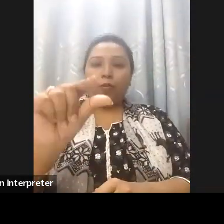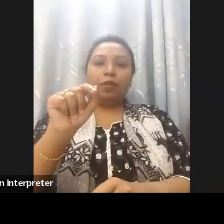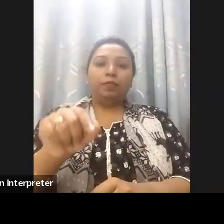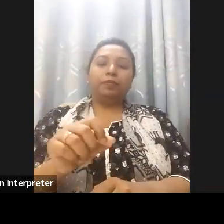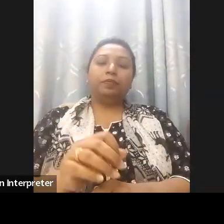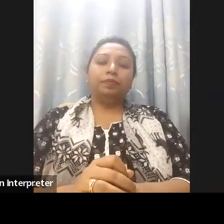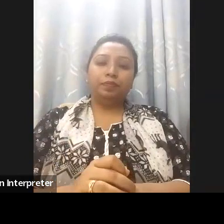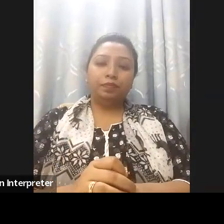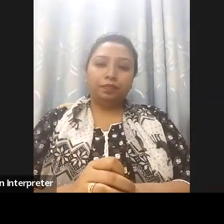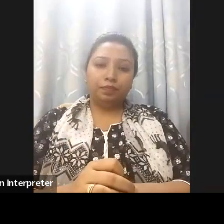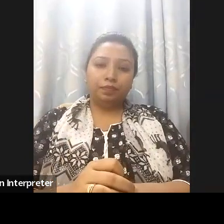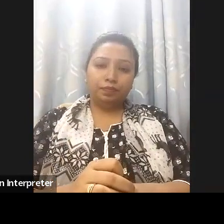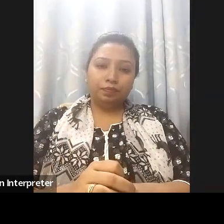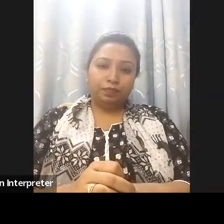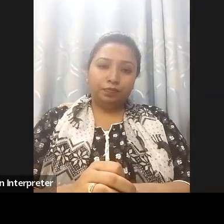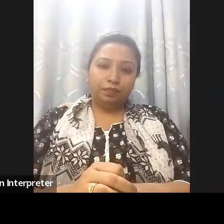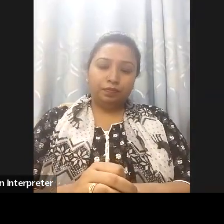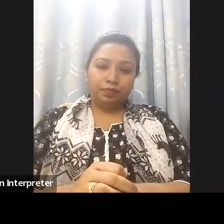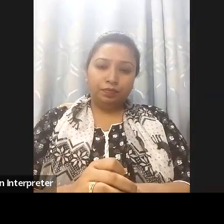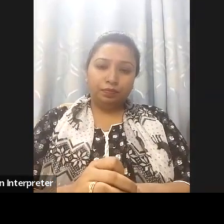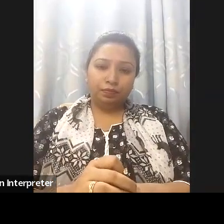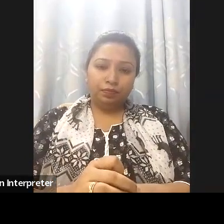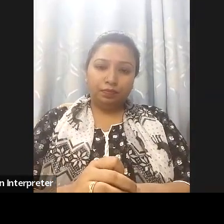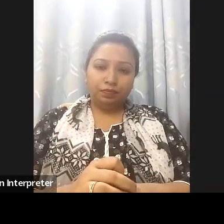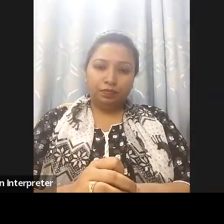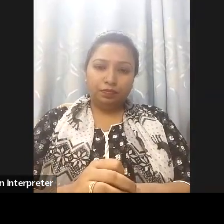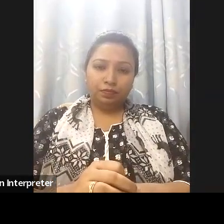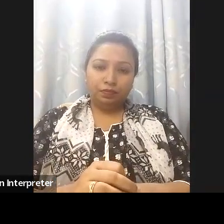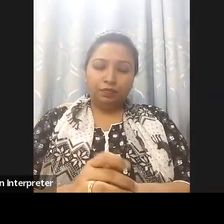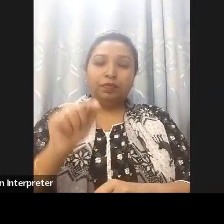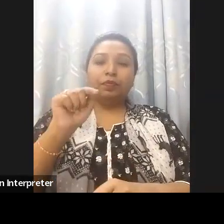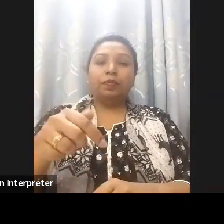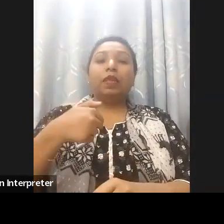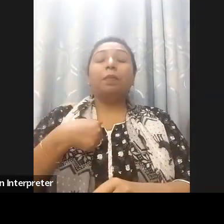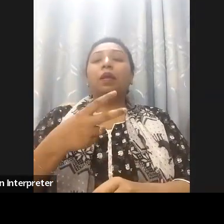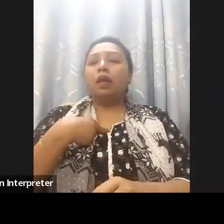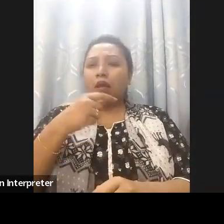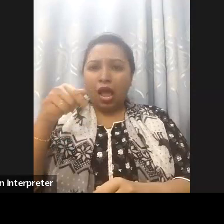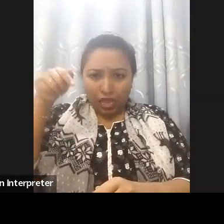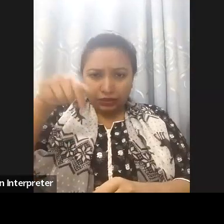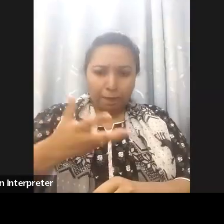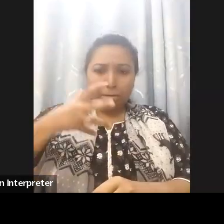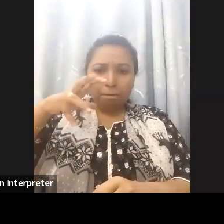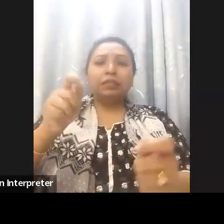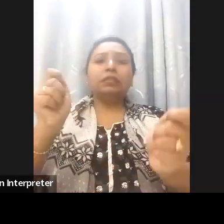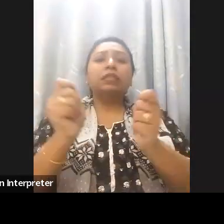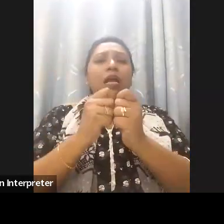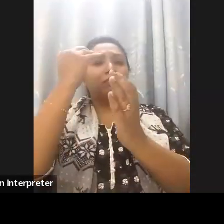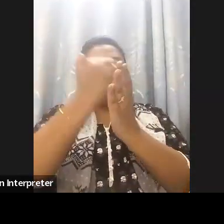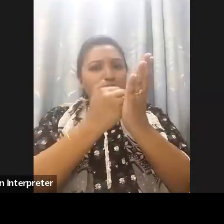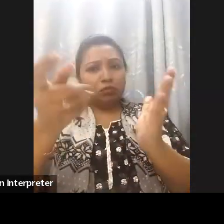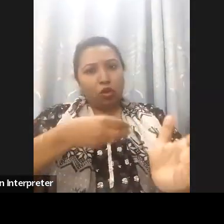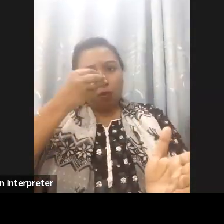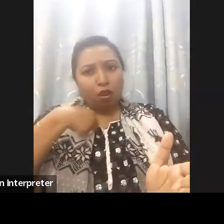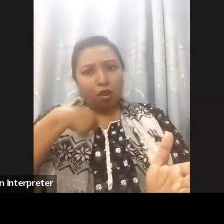will really benefit Bangladesh in its overall analysis and assessment. Next please and finally